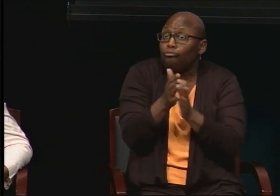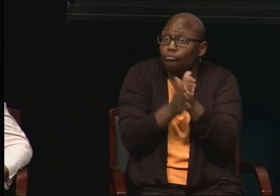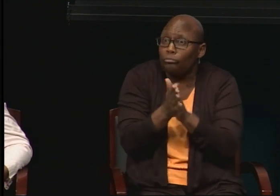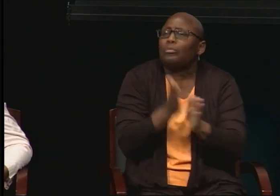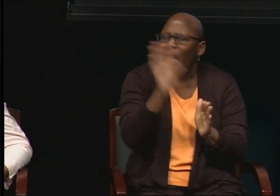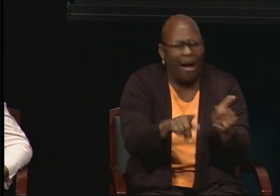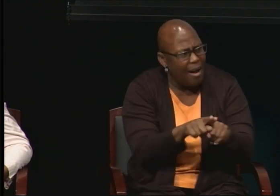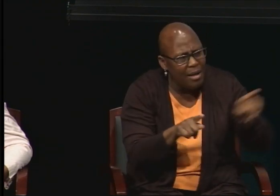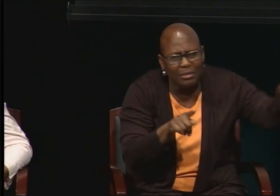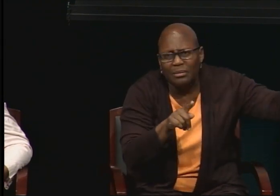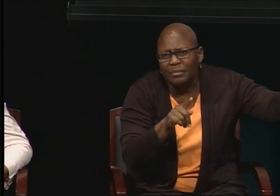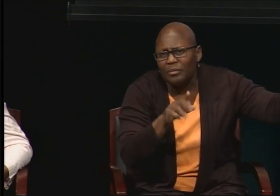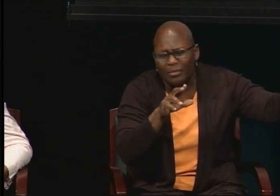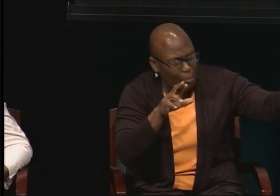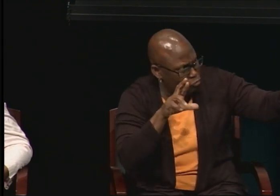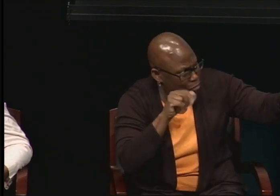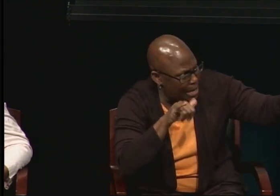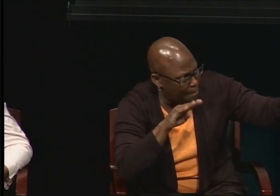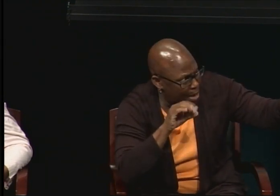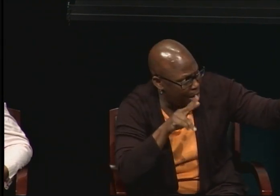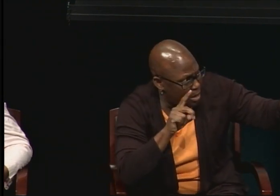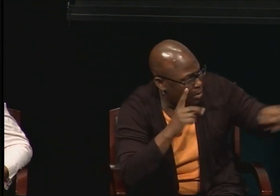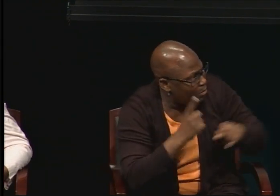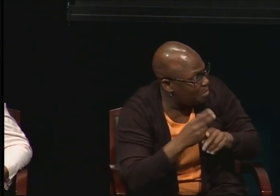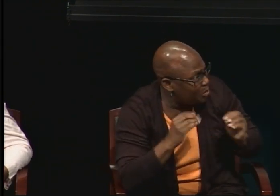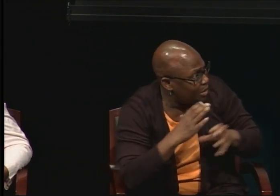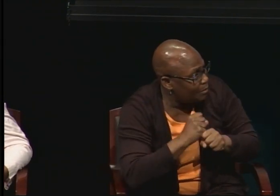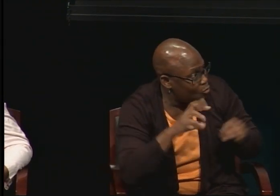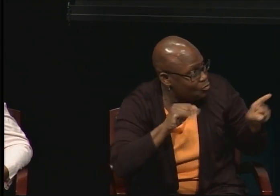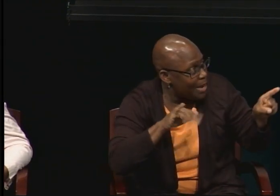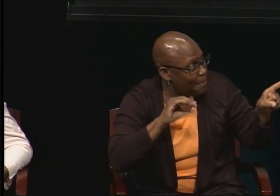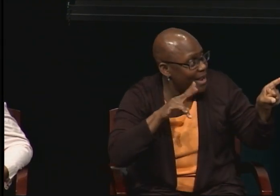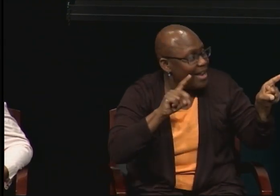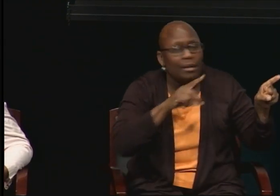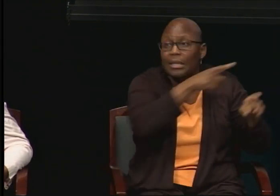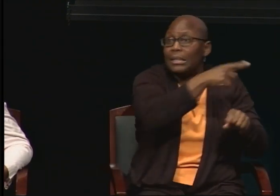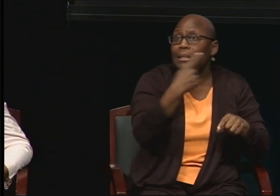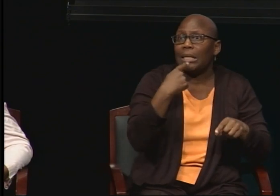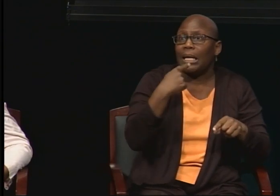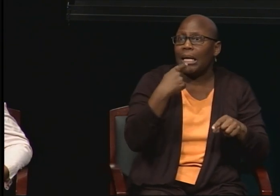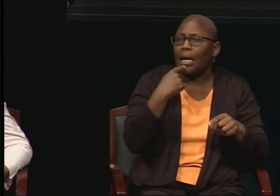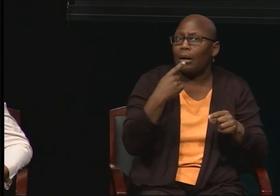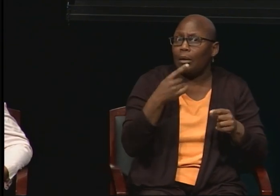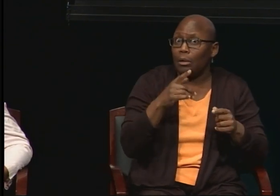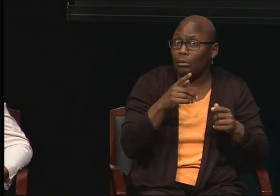As he said, everyone is not going to be there for you. Different people are different ways.